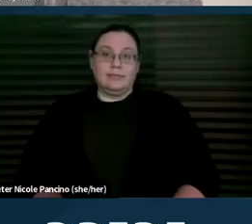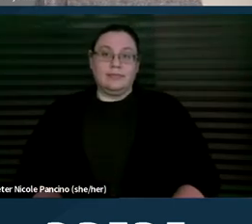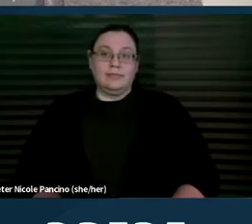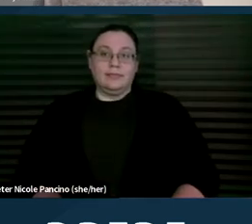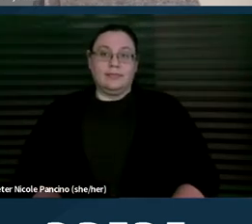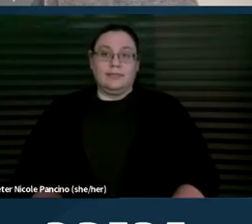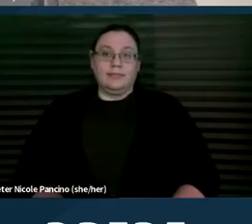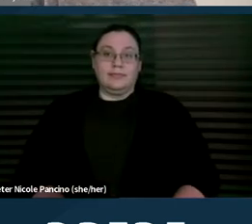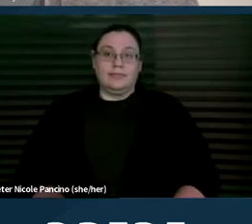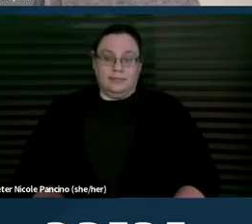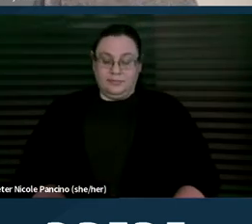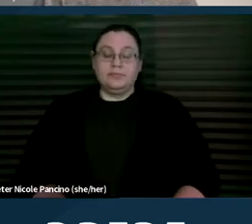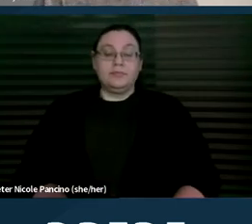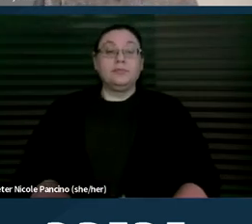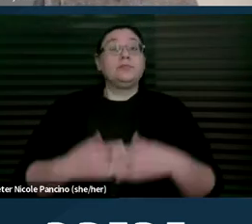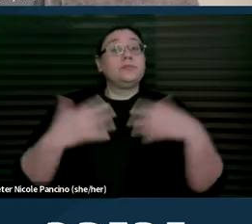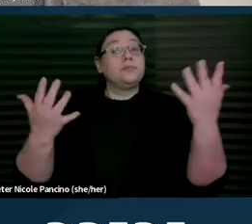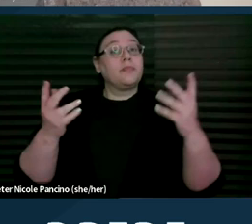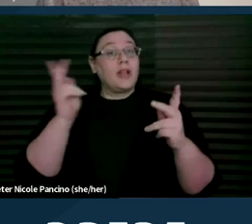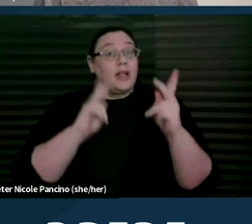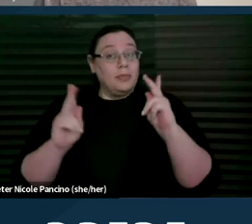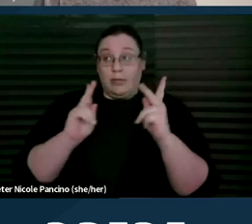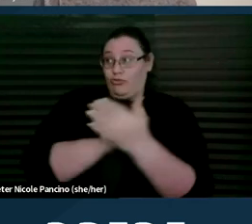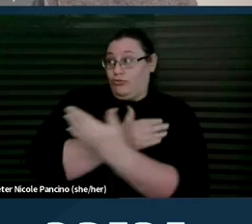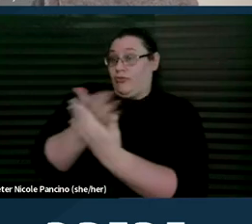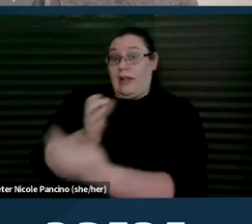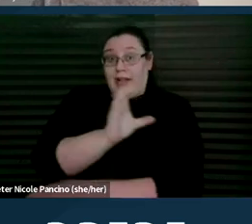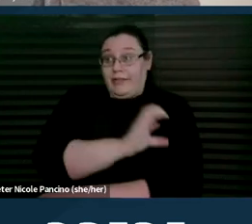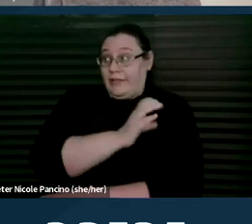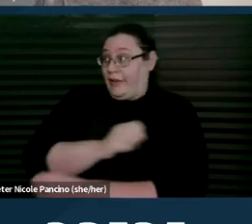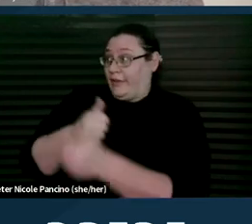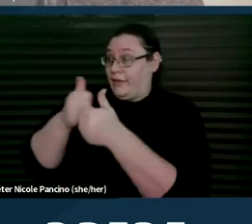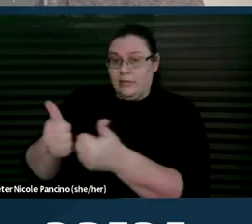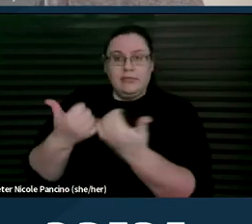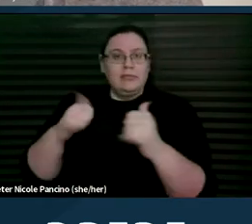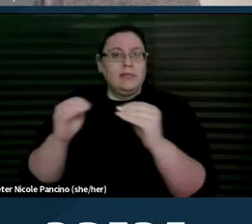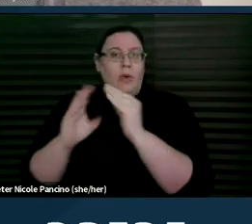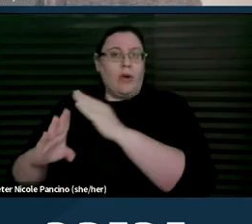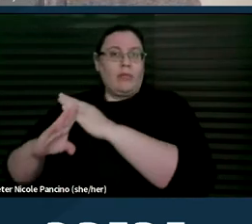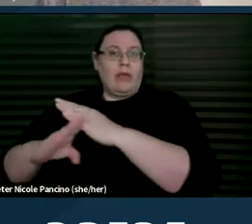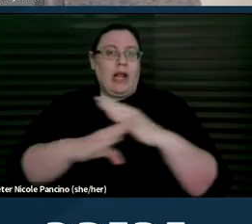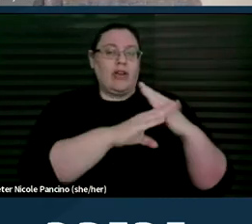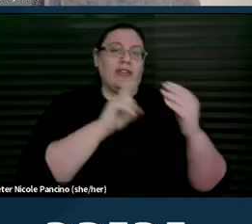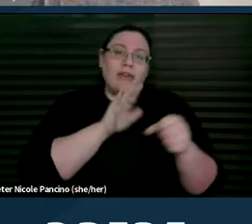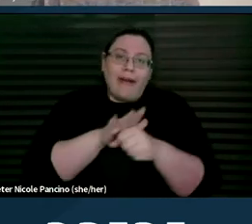And so once people with disabilities get to the clinic, there are also more barriers to adequate healthcare.